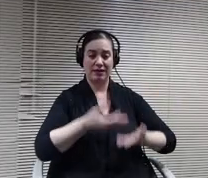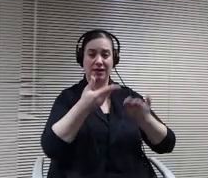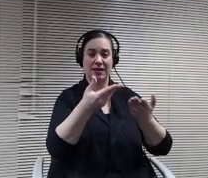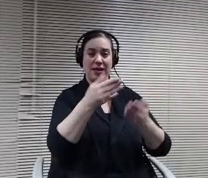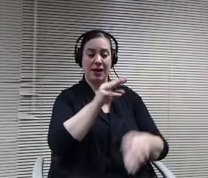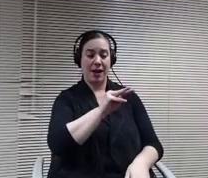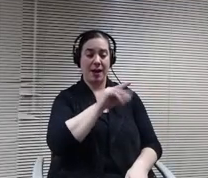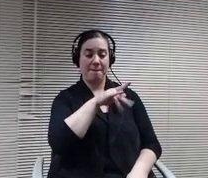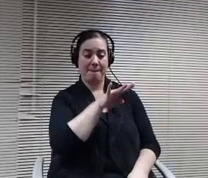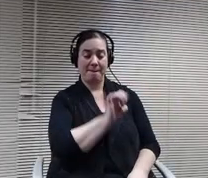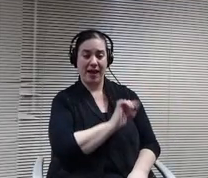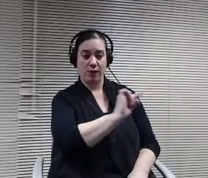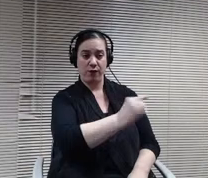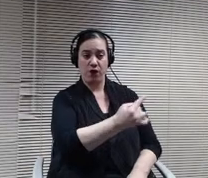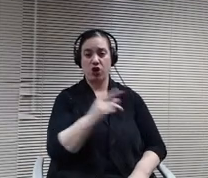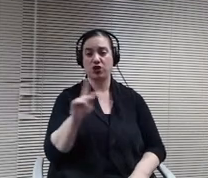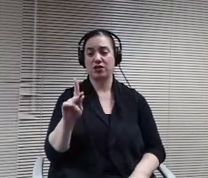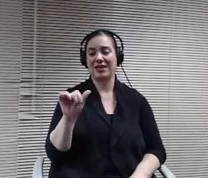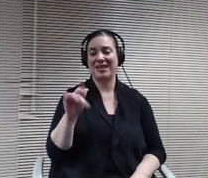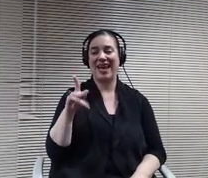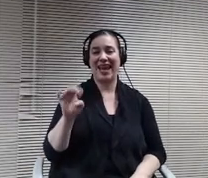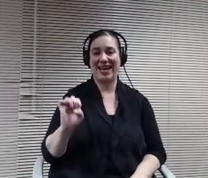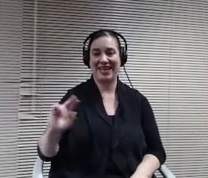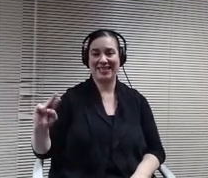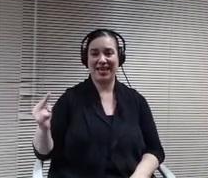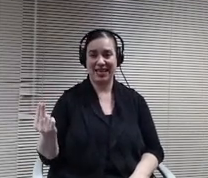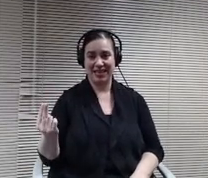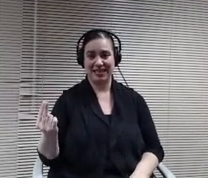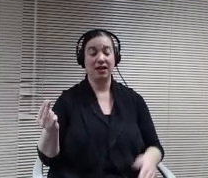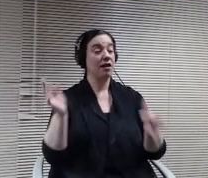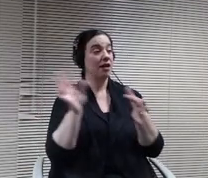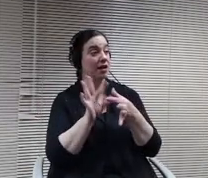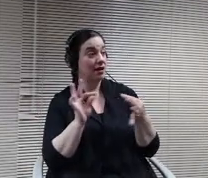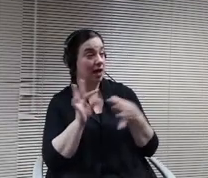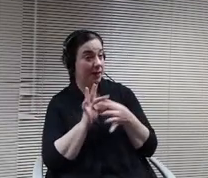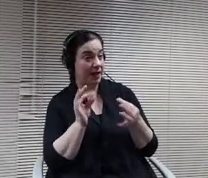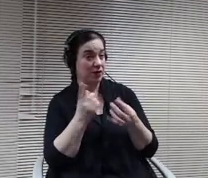Any comments or questions? A lot of dates for our calendars.